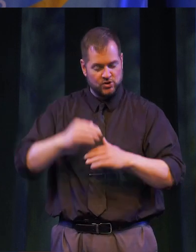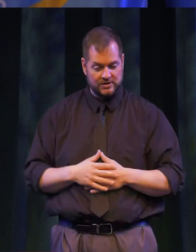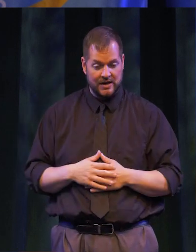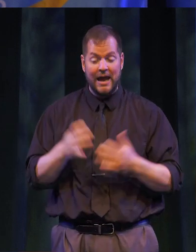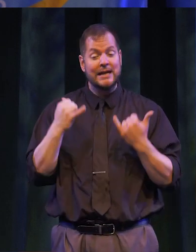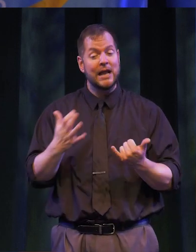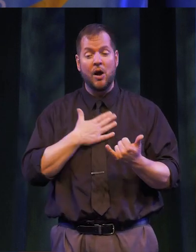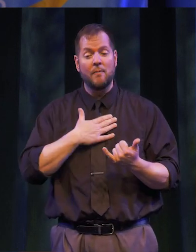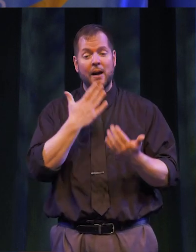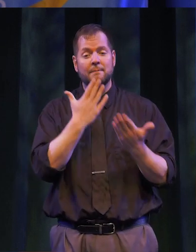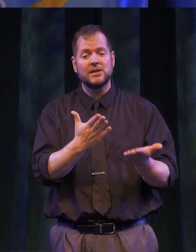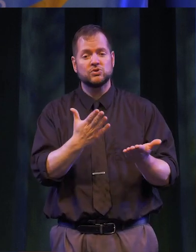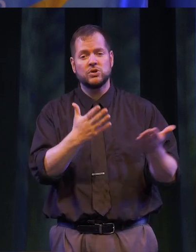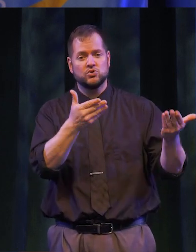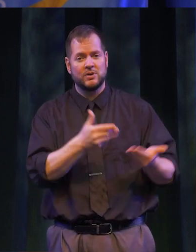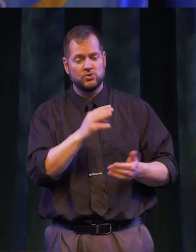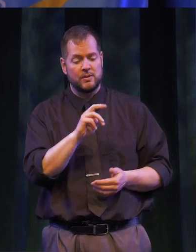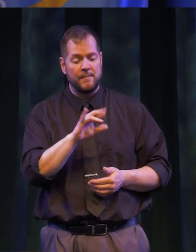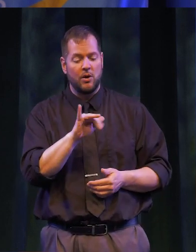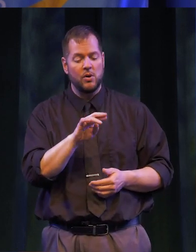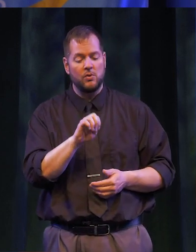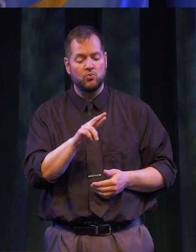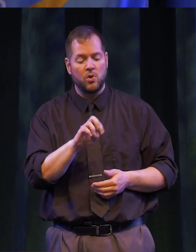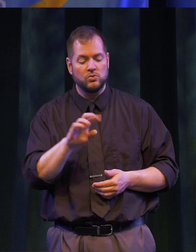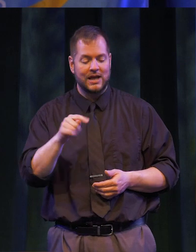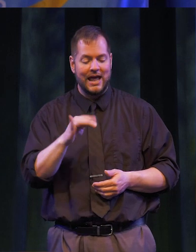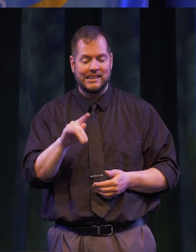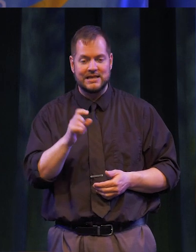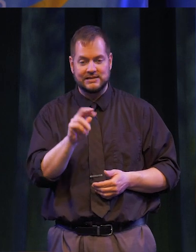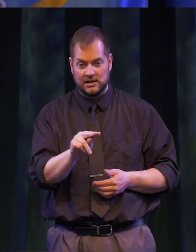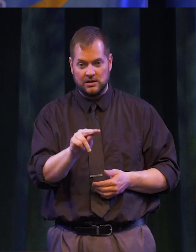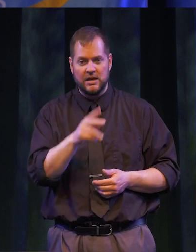IT IS NOW MY PLEASURE TO INTRODUCE MARIROSE ETHINGTON. AS PROFESSOR AND DIRECTOR OF THE